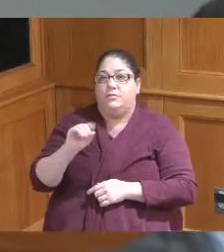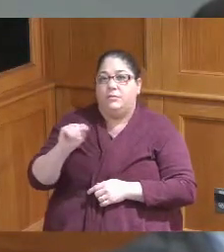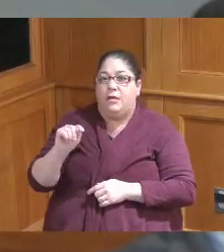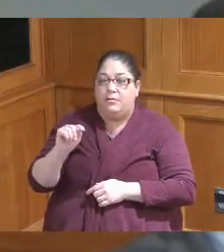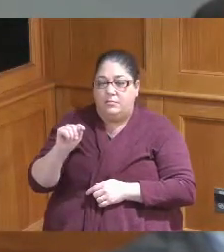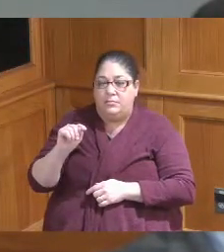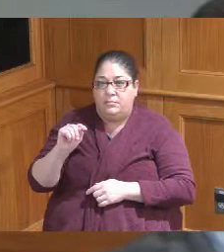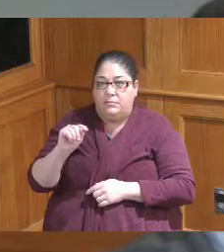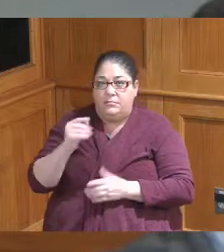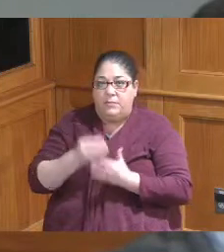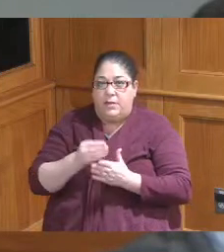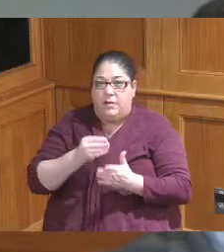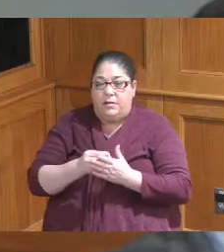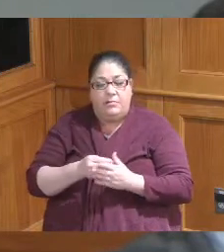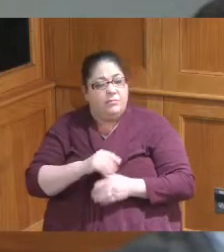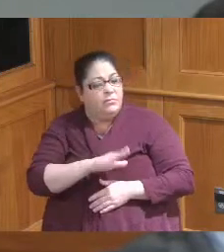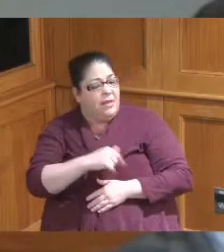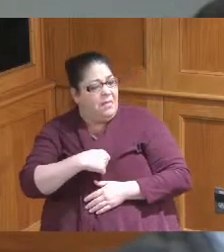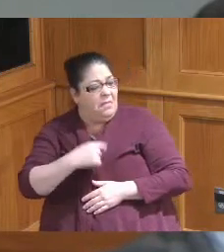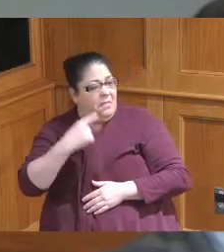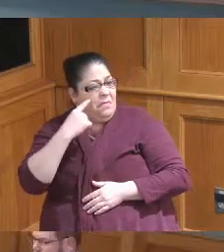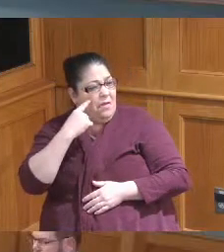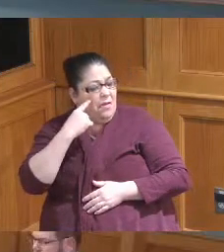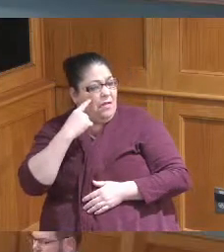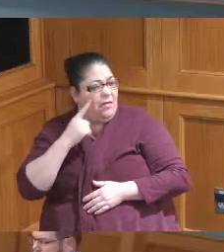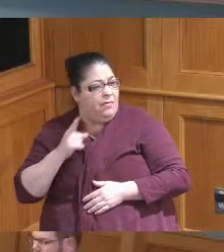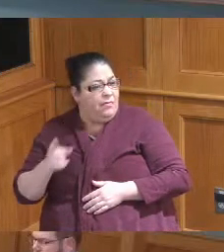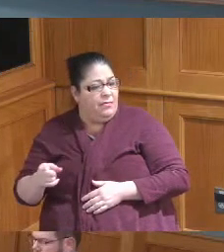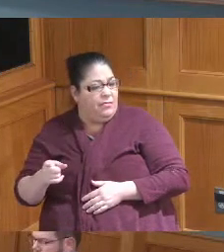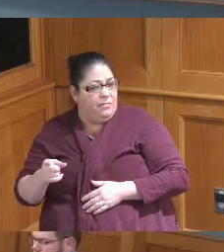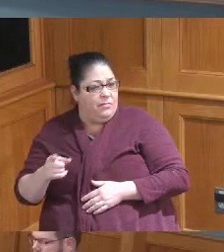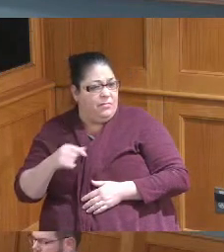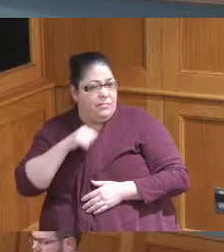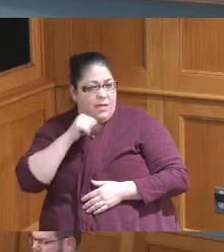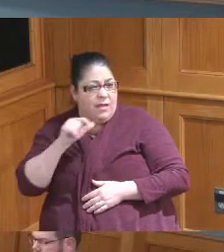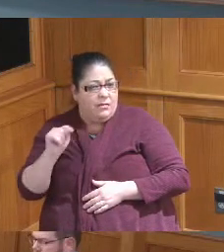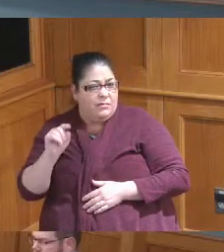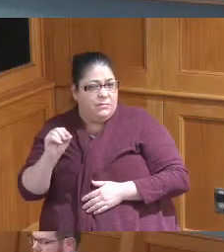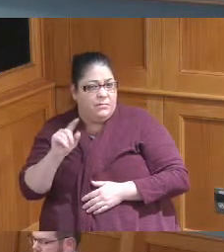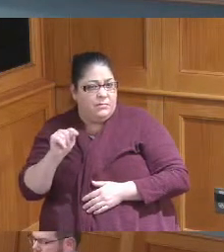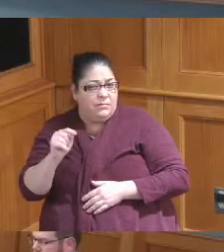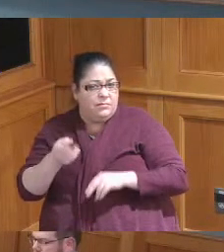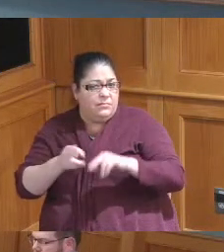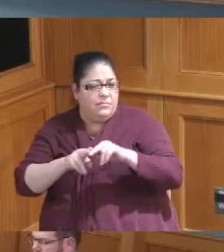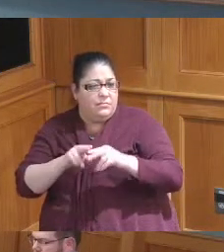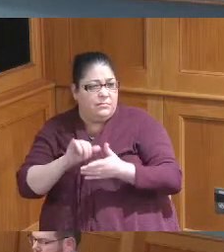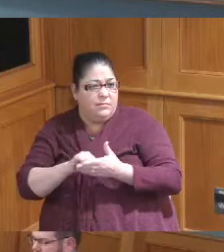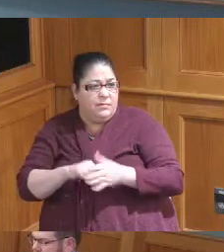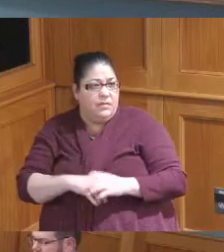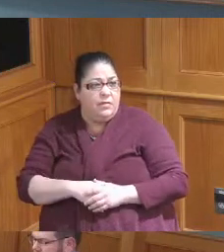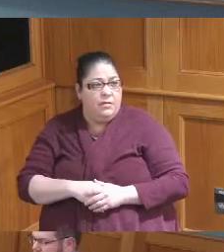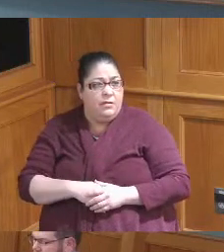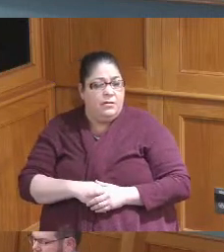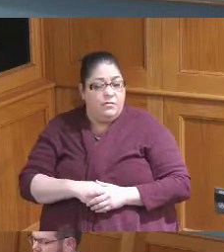was referring to is the county stream of occupancy tax is that a possibility because you make you